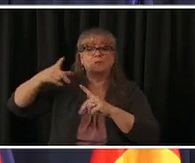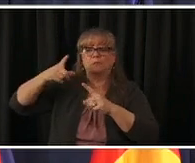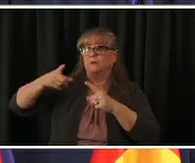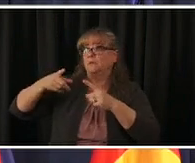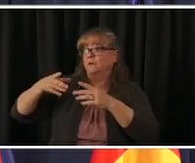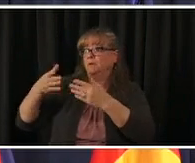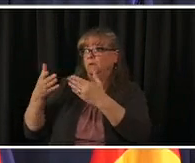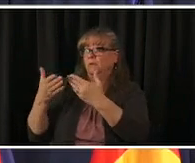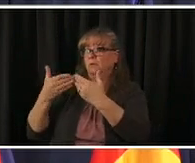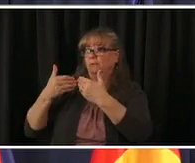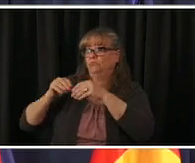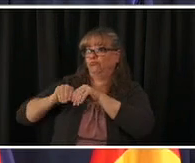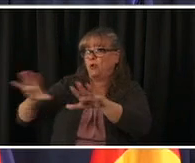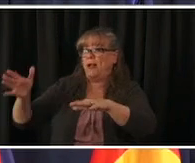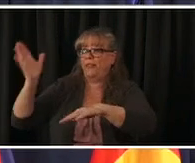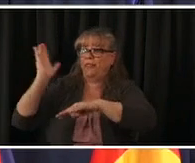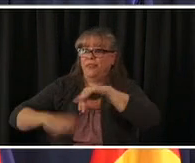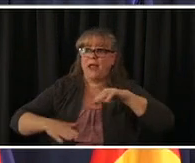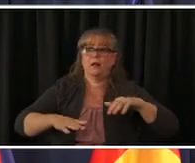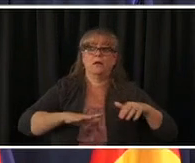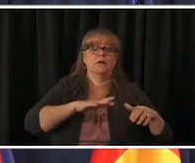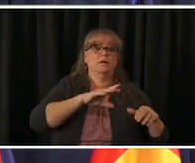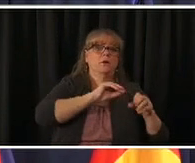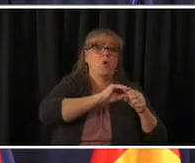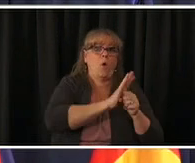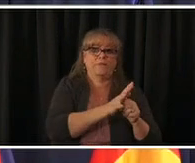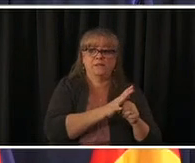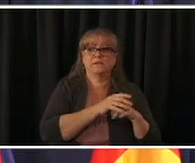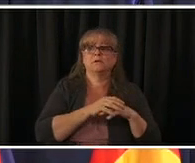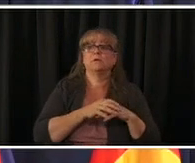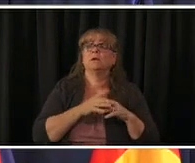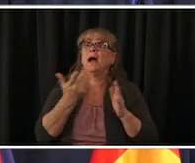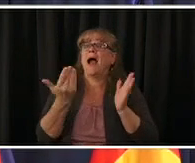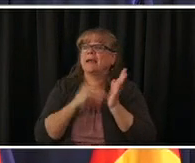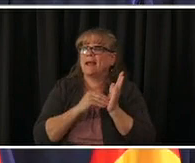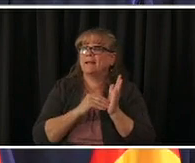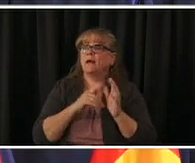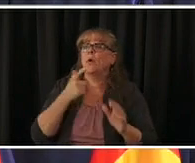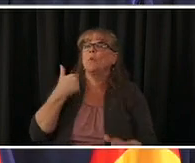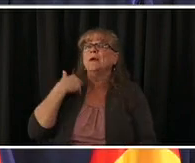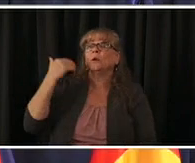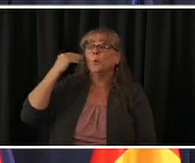good news is that the vaccines are still highly effective against the variance so that's why we